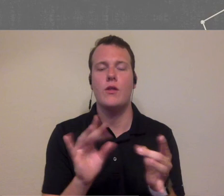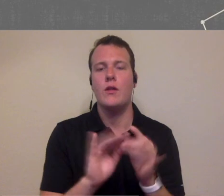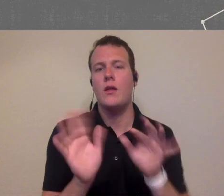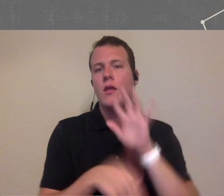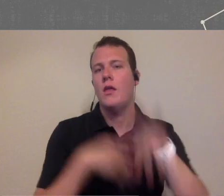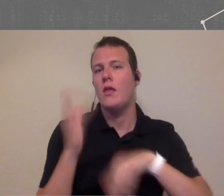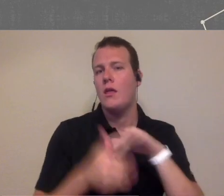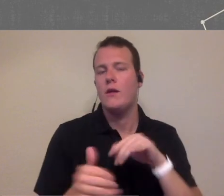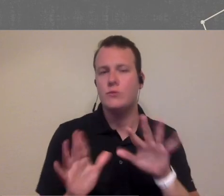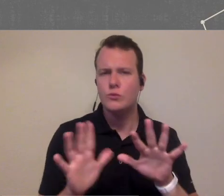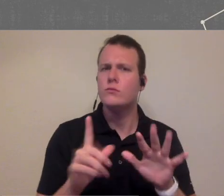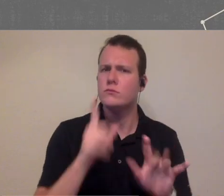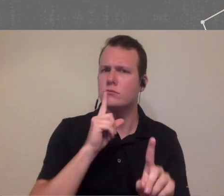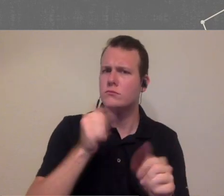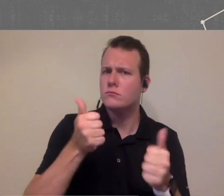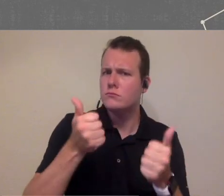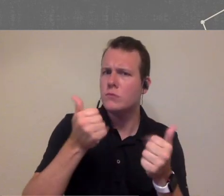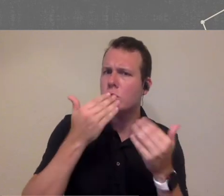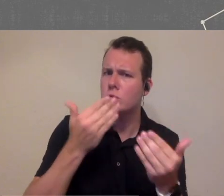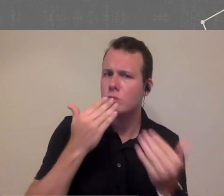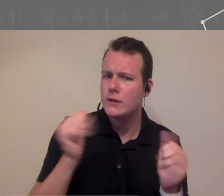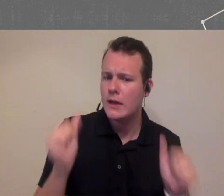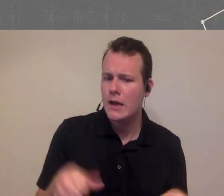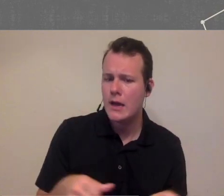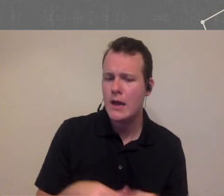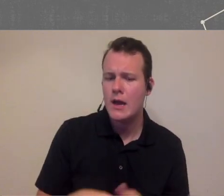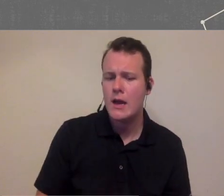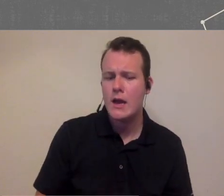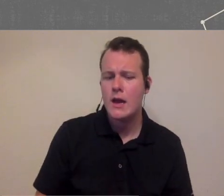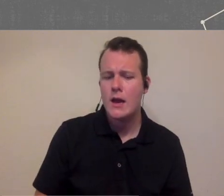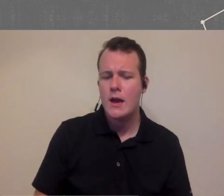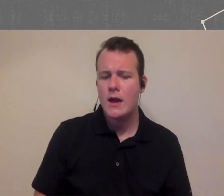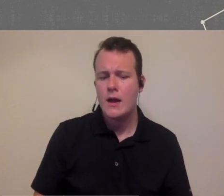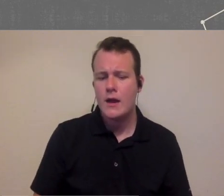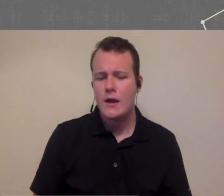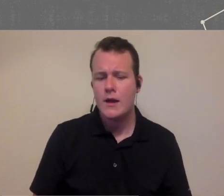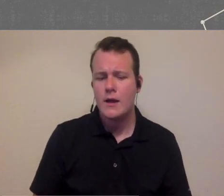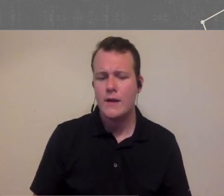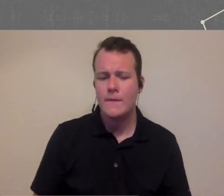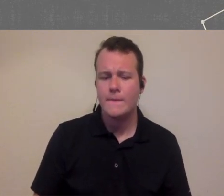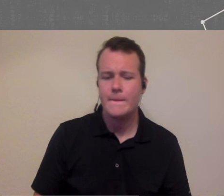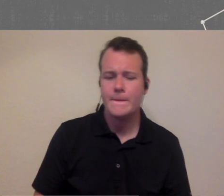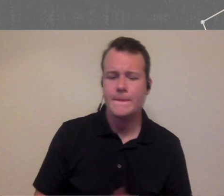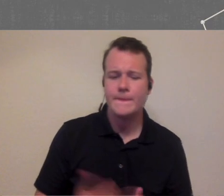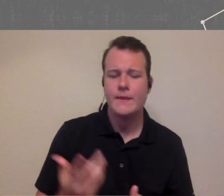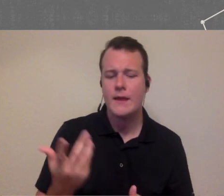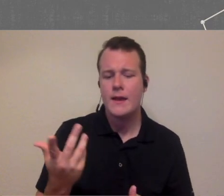matter of motive at at first I'll just put it that way